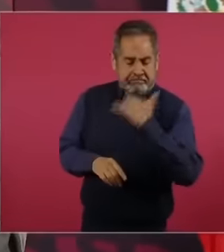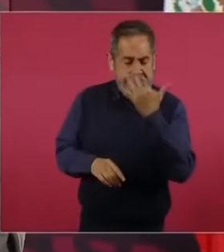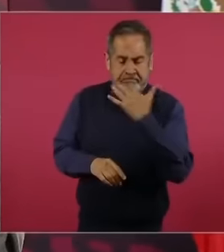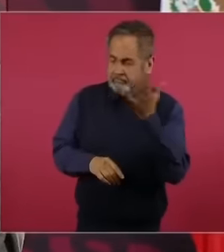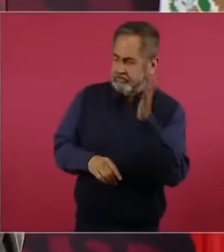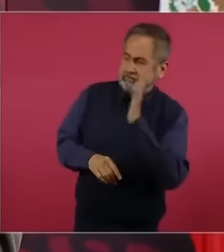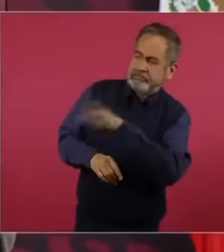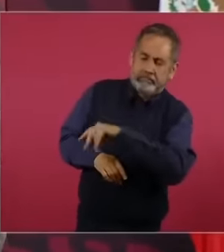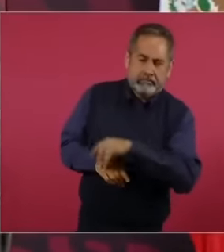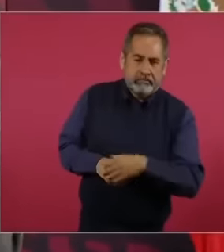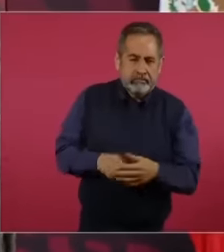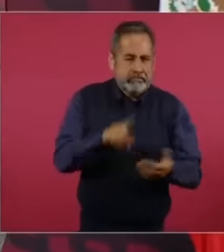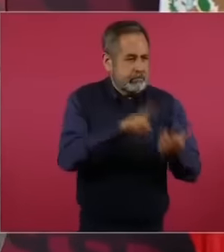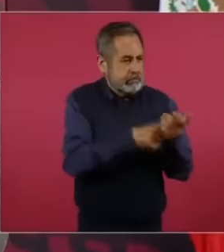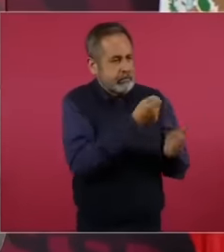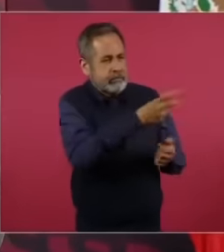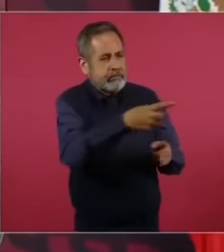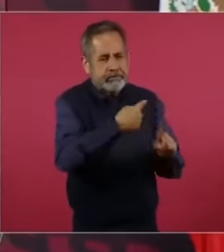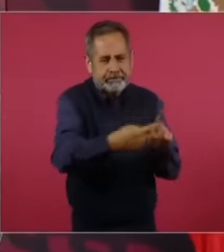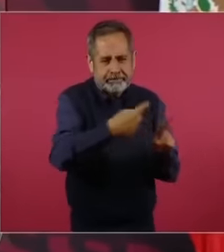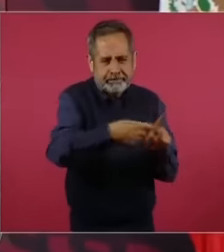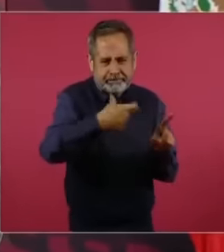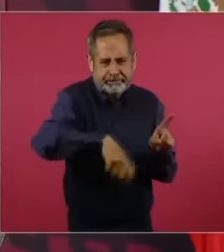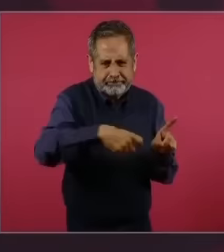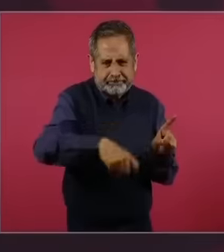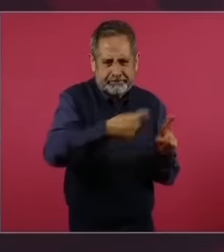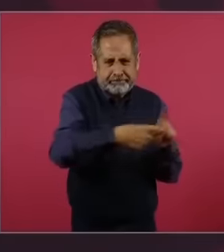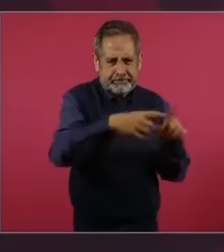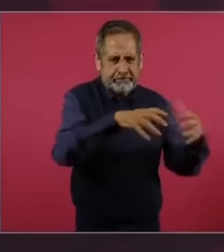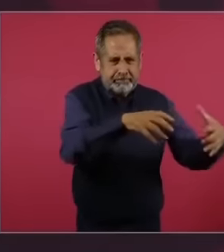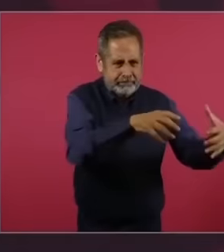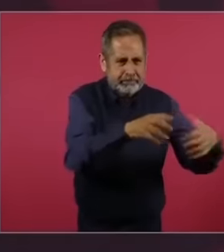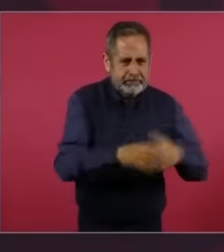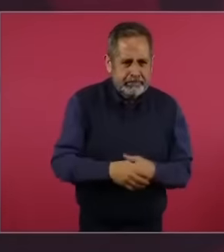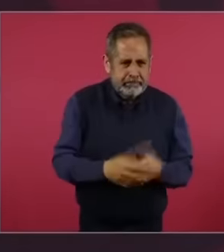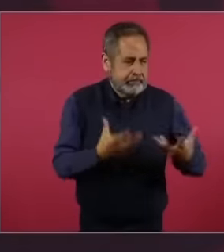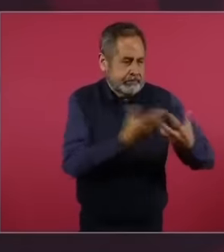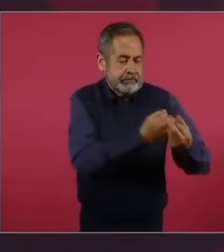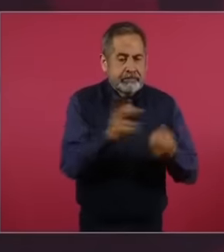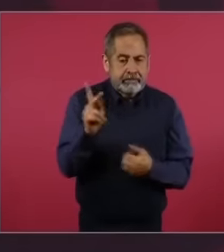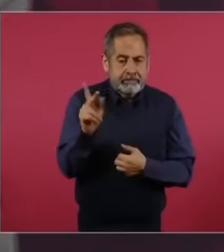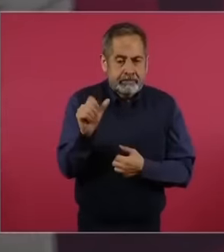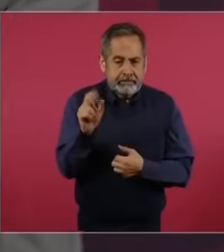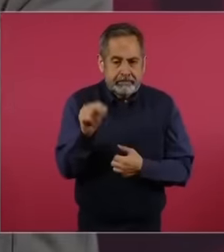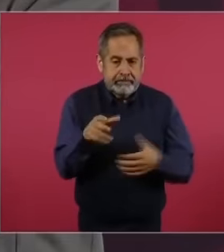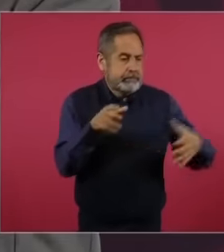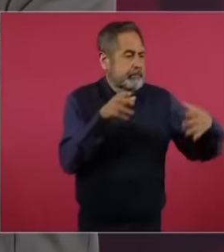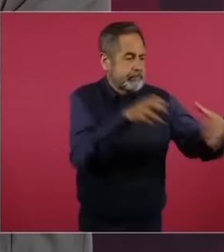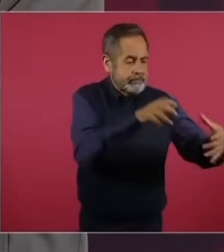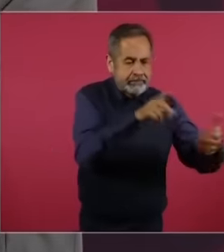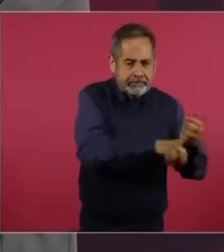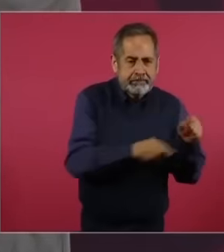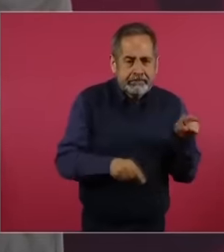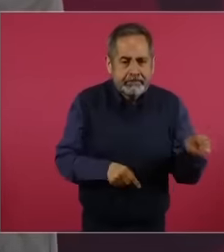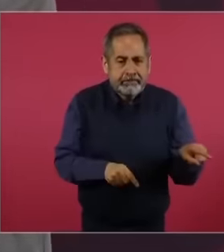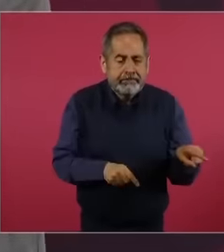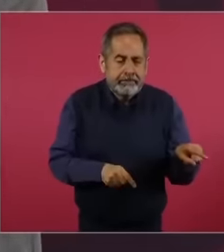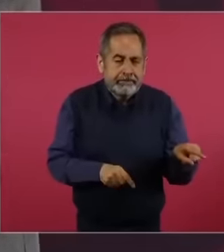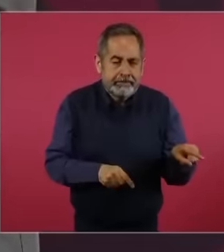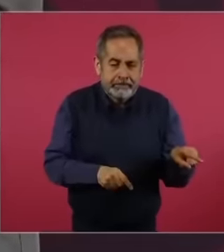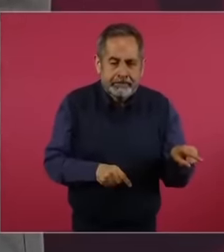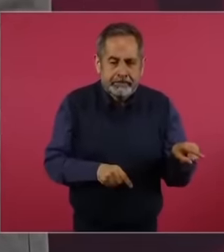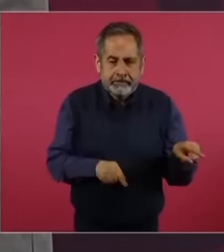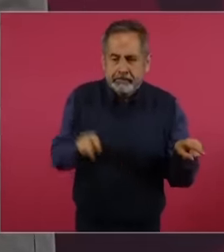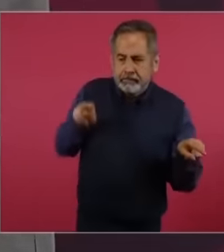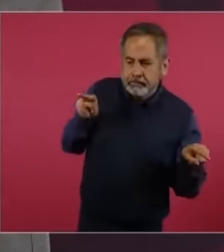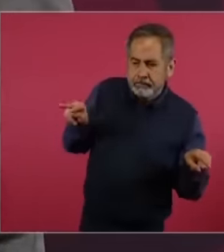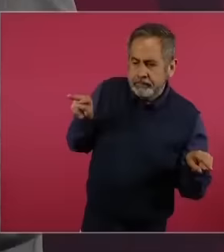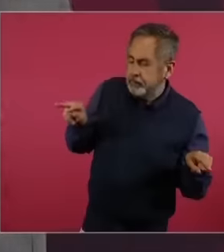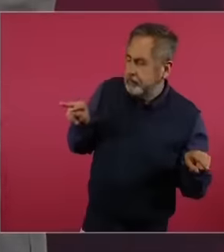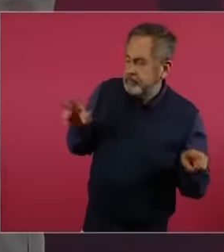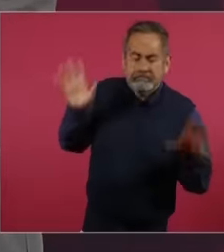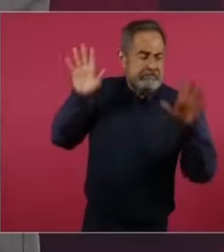or some sectors of the middle class were from the bread and they saw corruption only